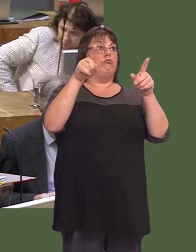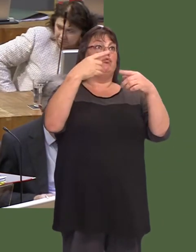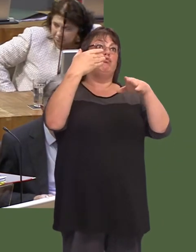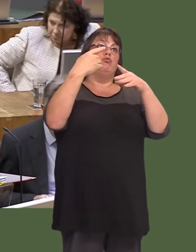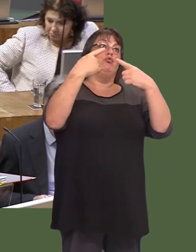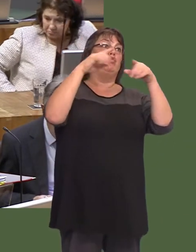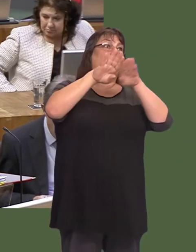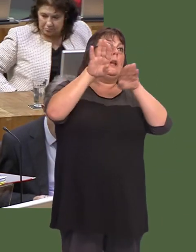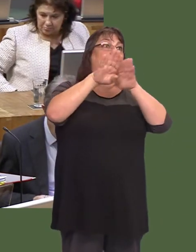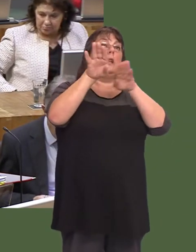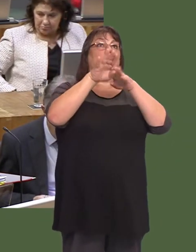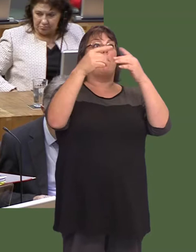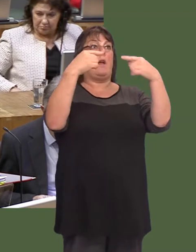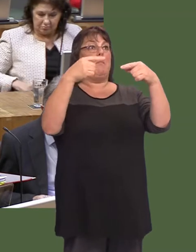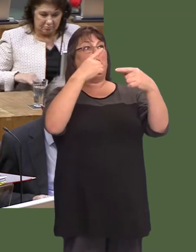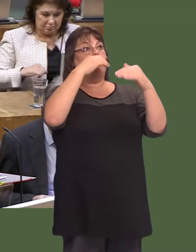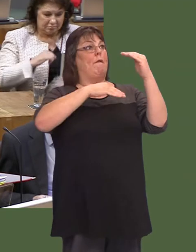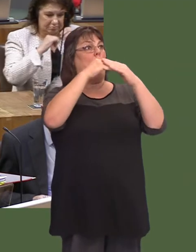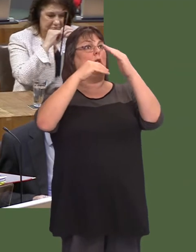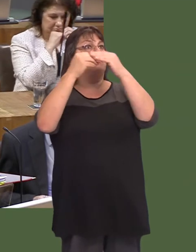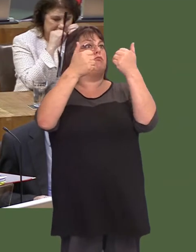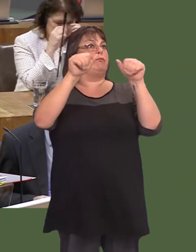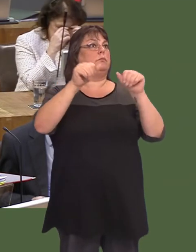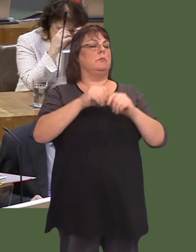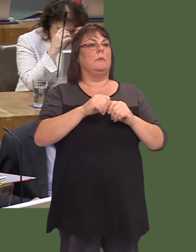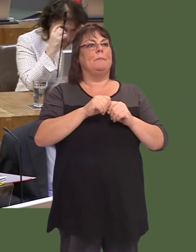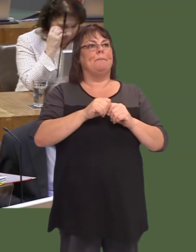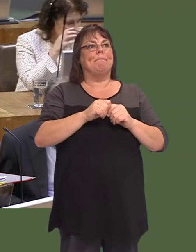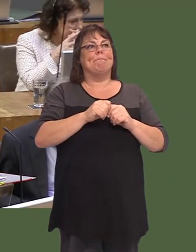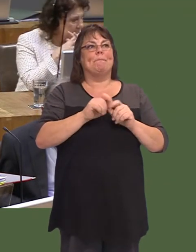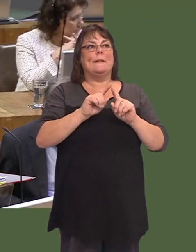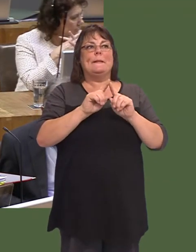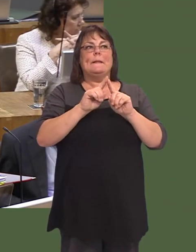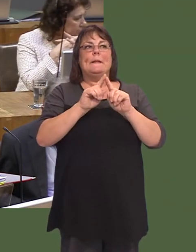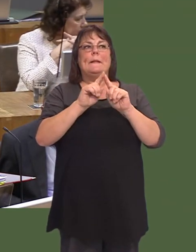Nid yw hynnyín iawn ynglyn ‚ chanol y gogledd, ond rydym wedi gweld bod mwy o bobl yn dod